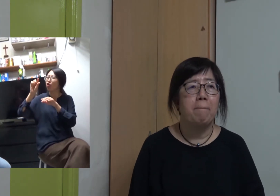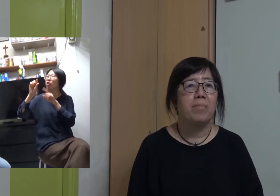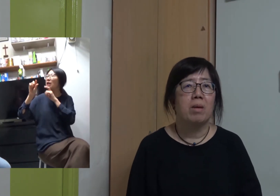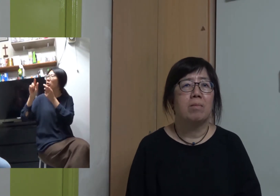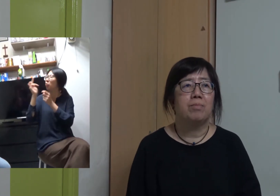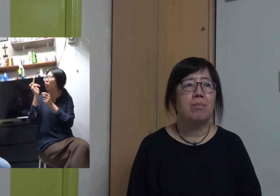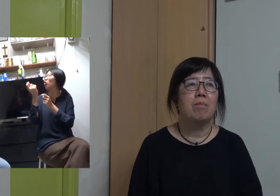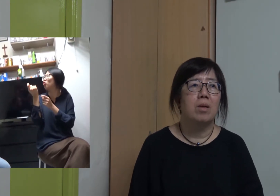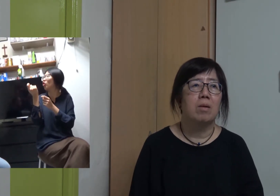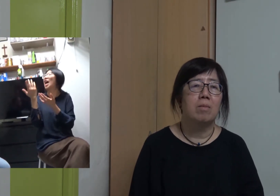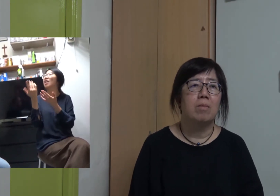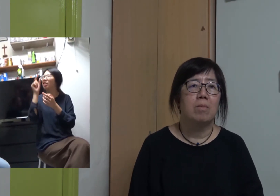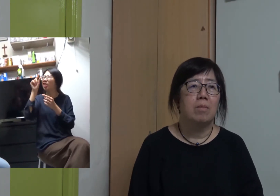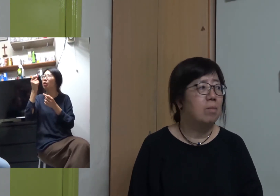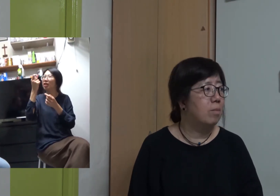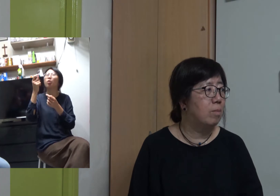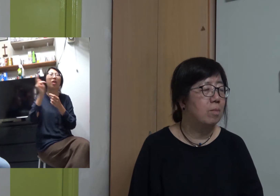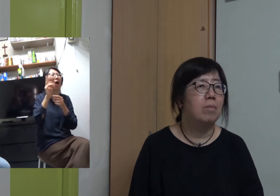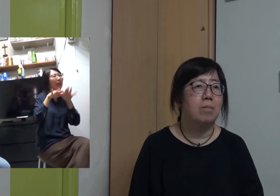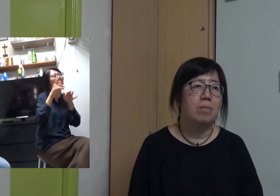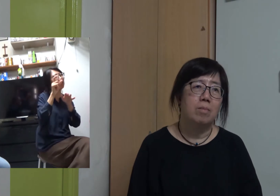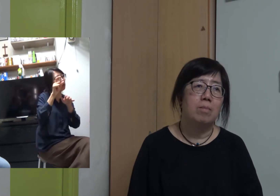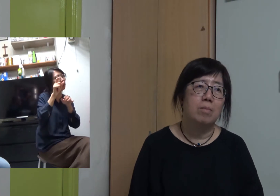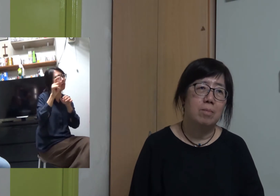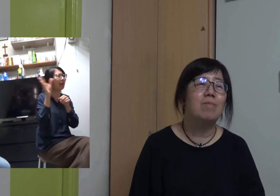maybe moderate or weak